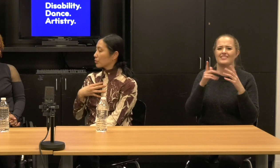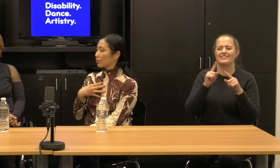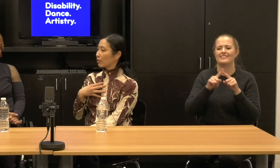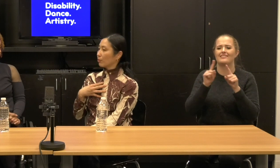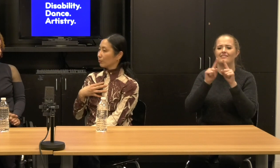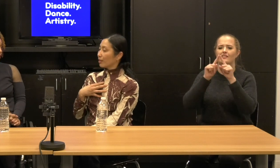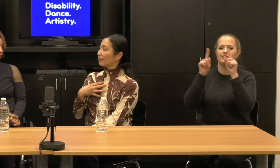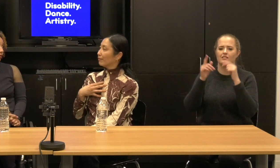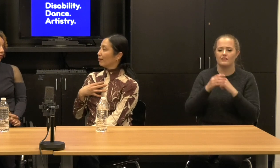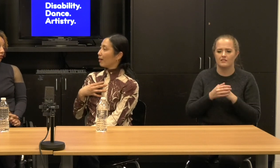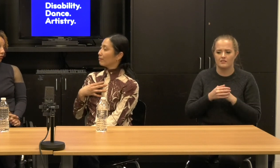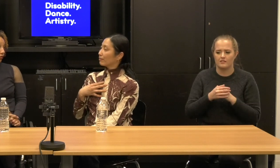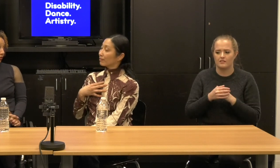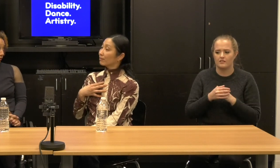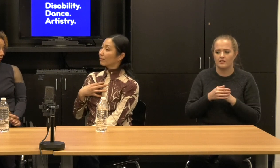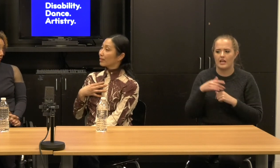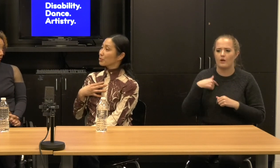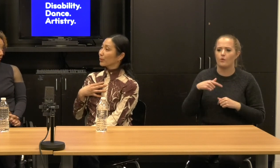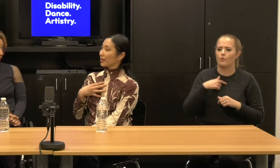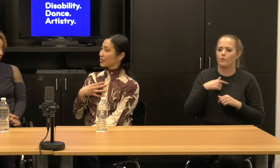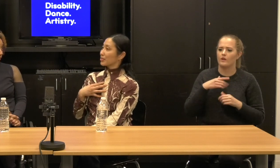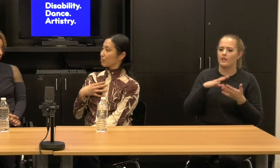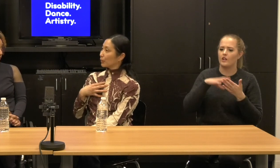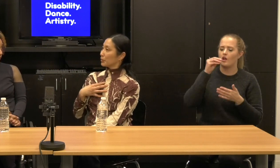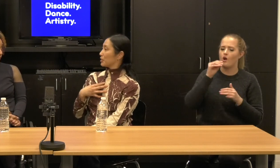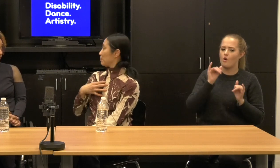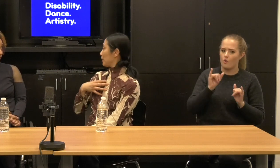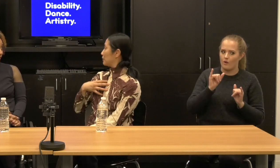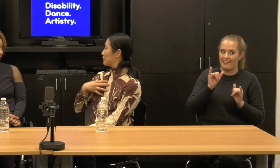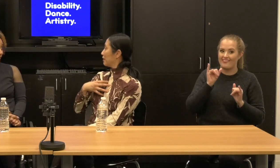us to learn, oh, that's what accessibility means